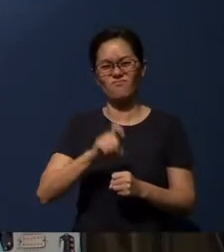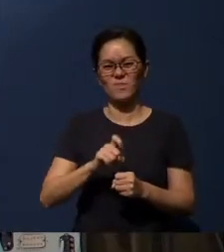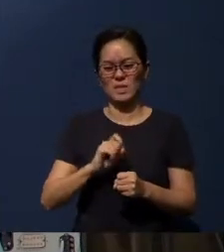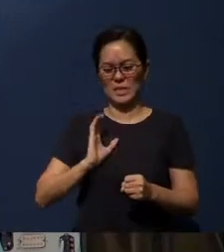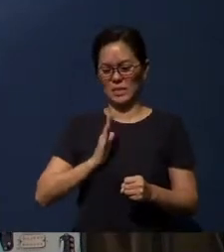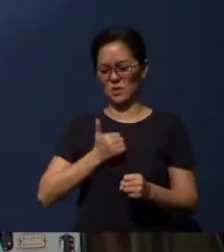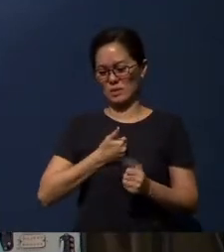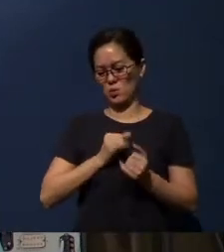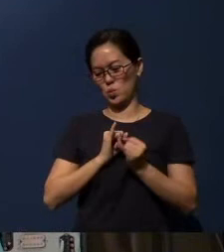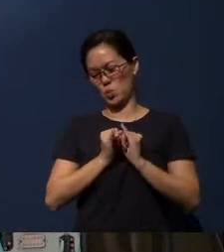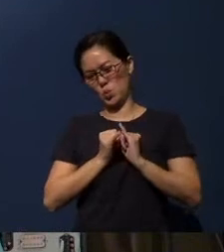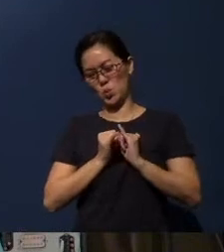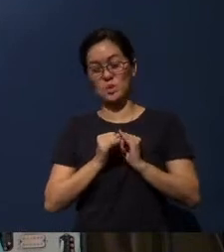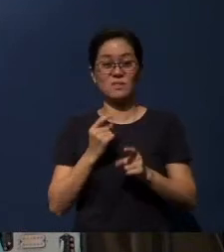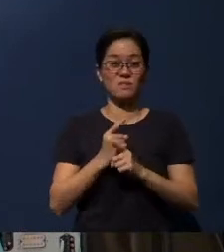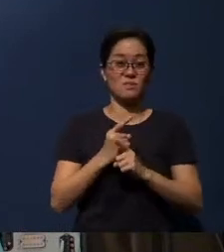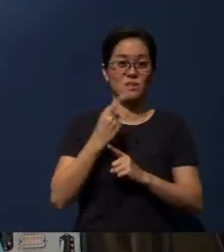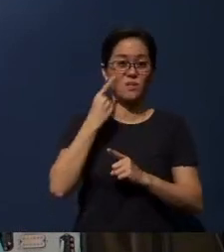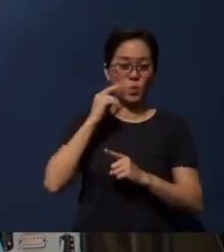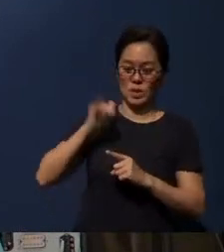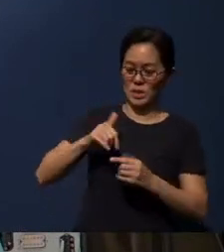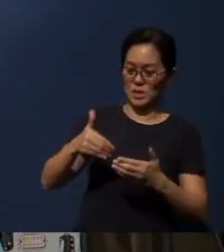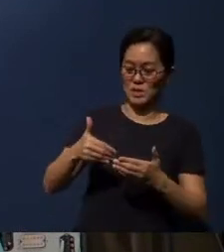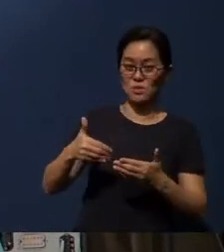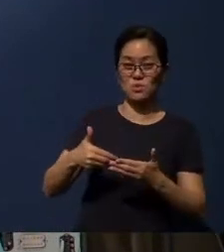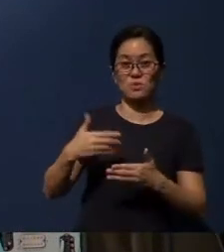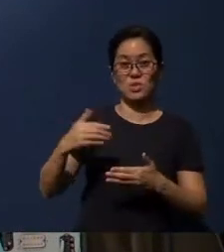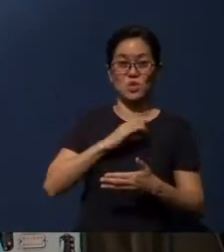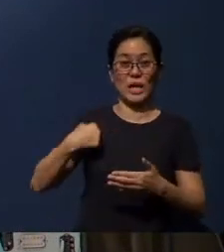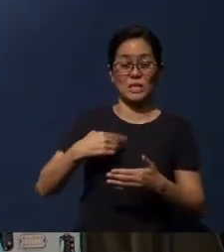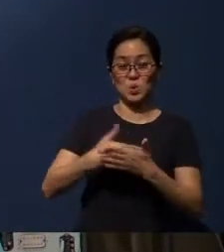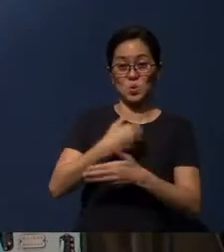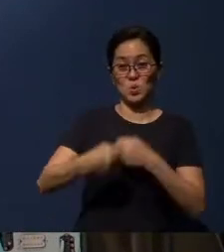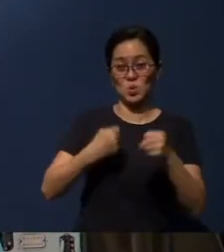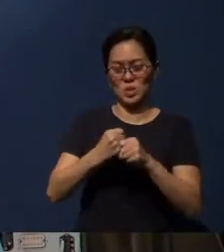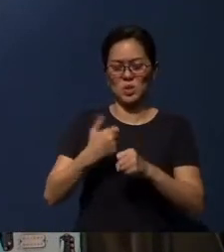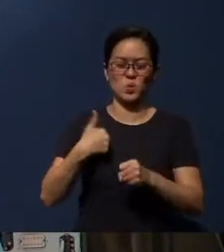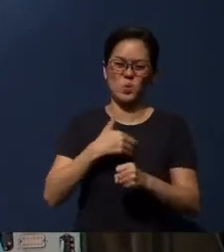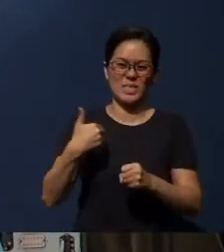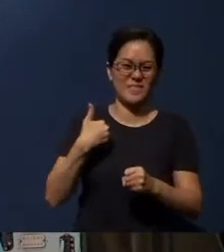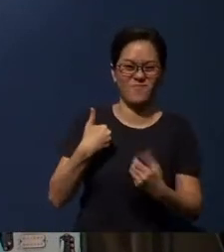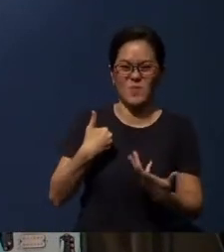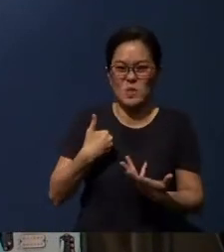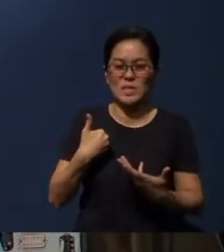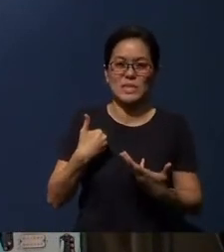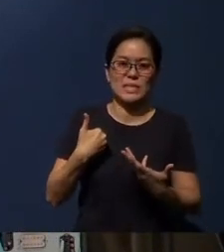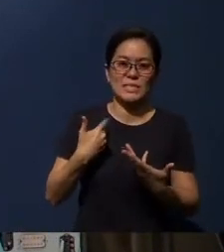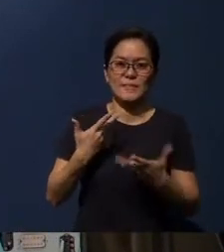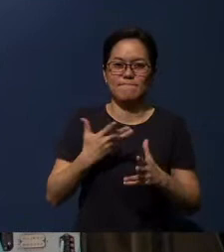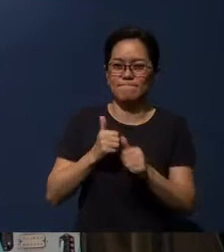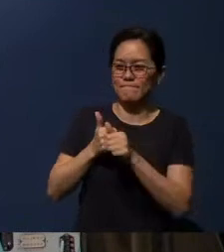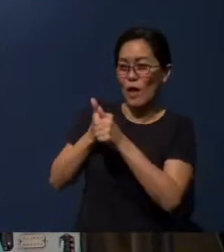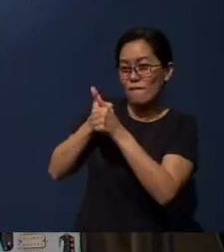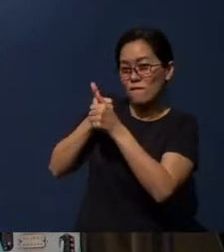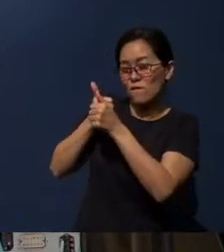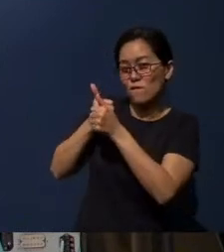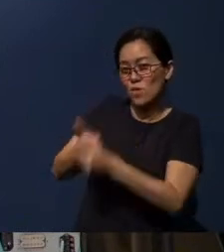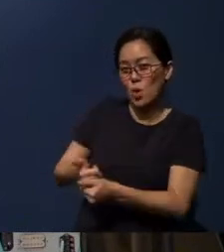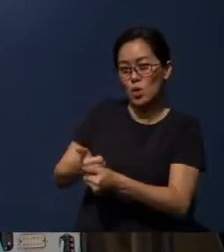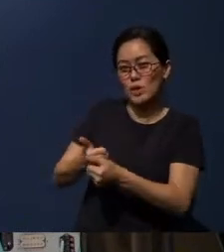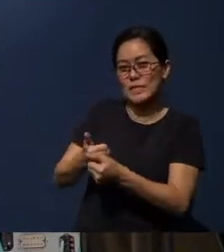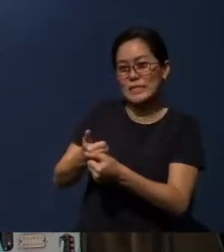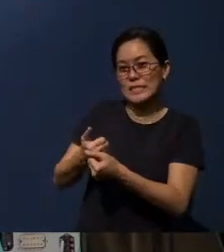As for this Chinese New Year, we have to follow the safe distancing measures